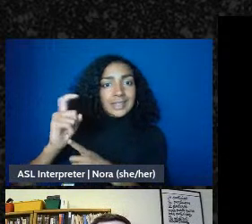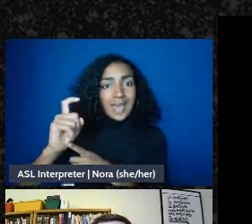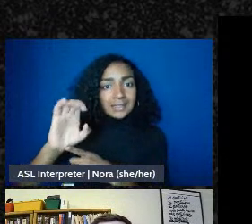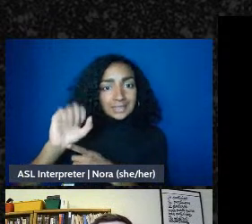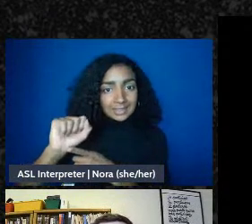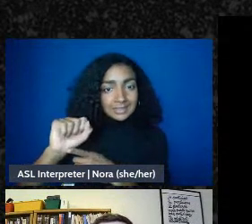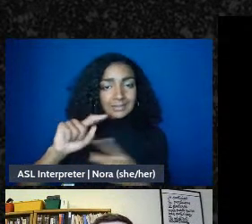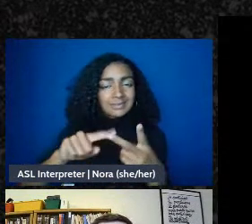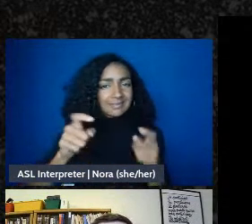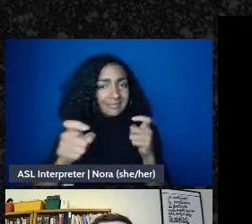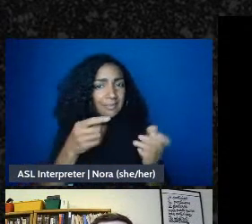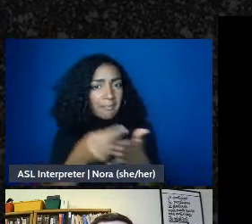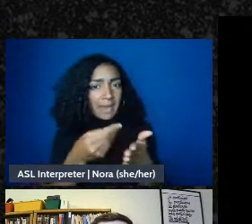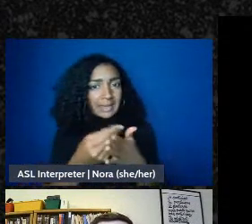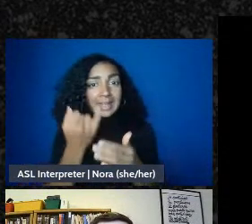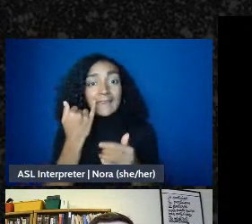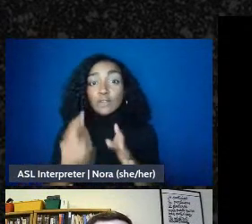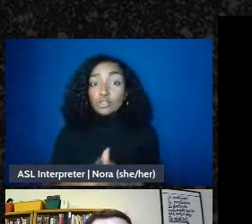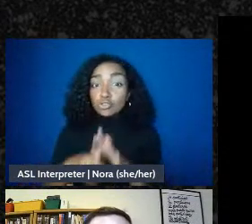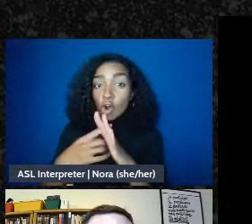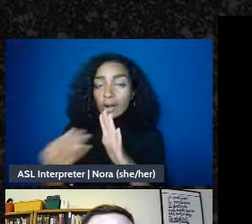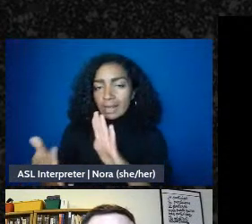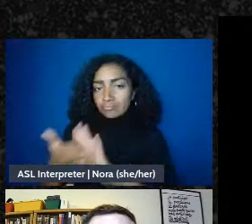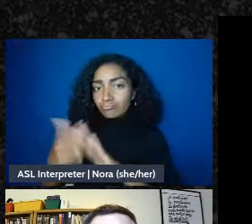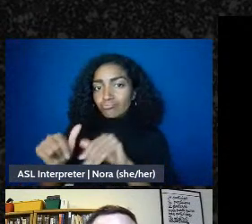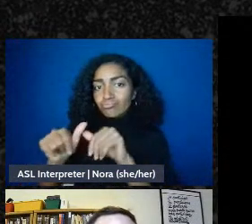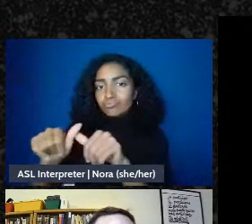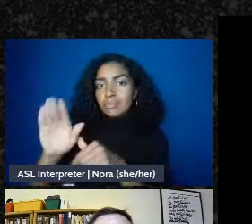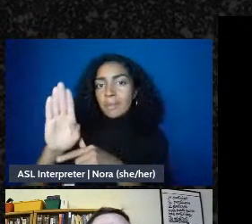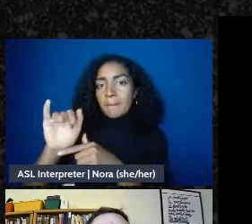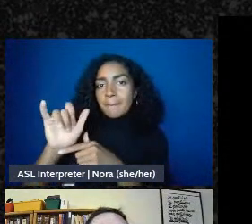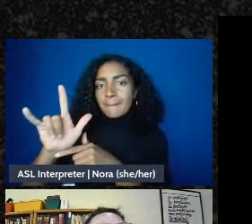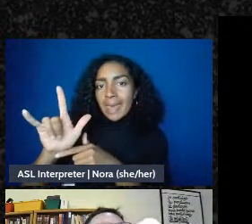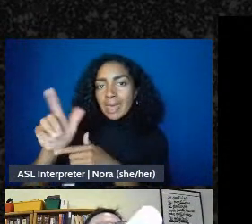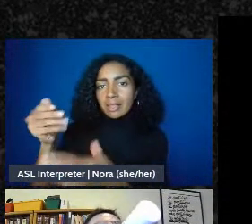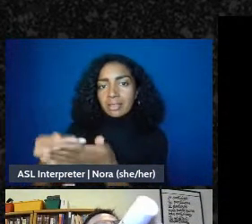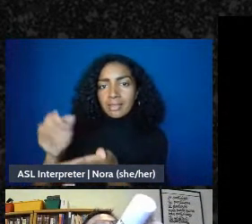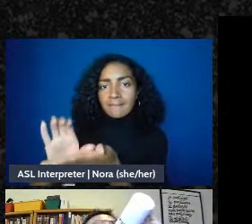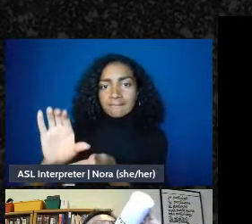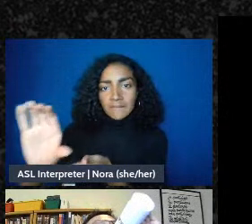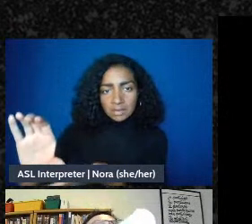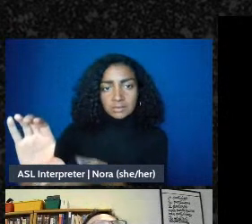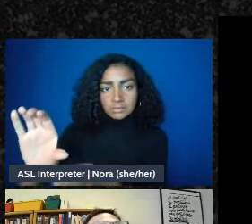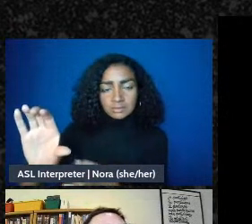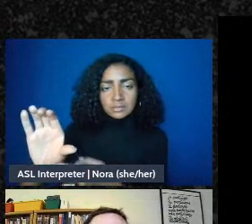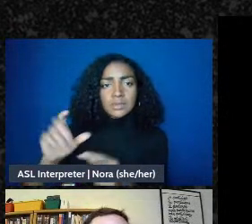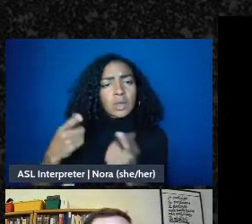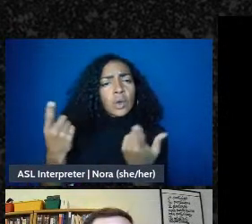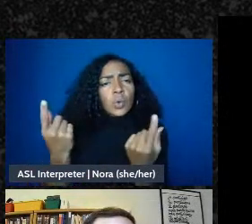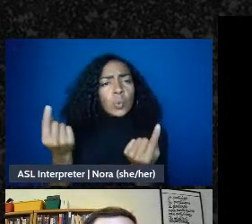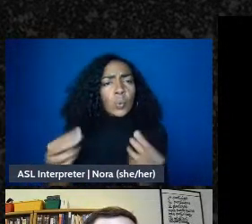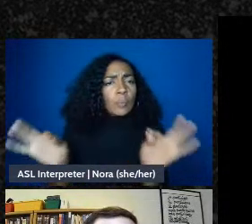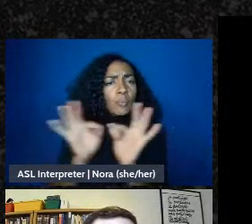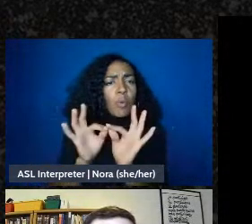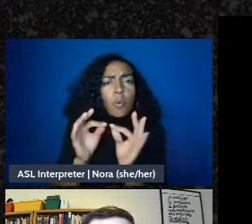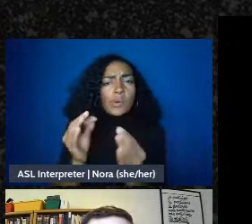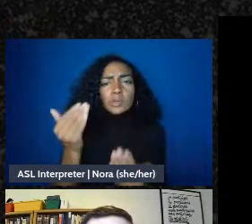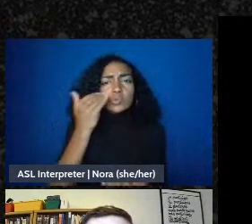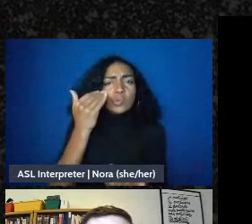maintaining a bail fund? What do we need to know to keep money moving through a rotating fund?